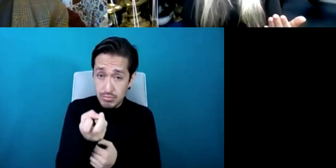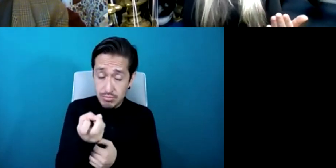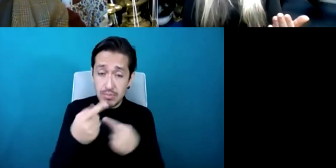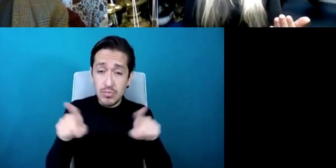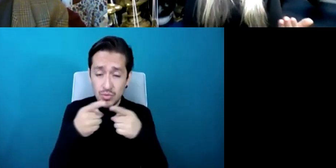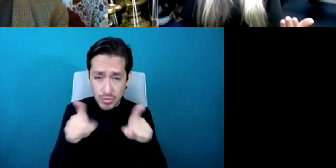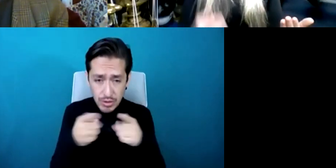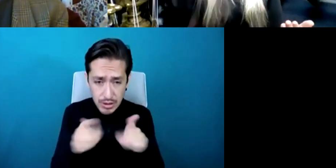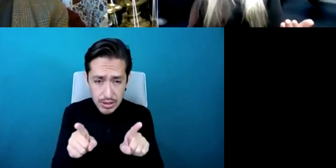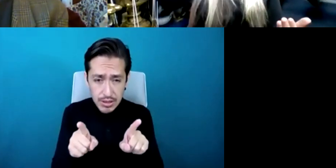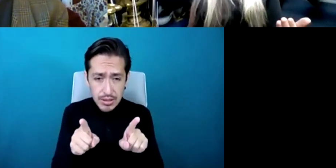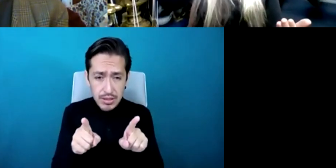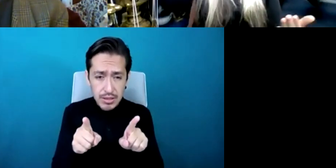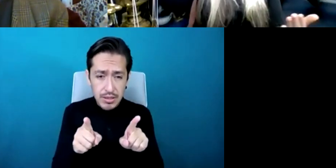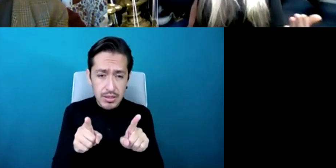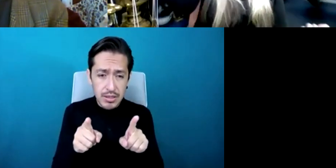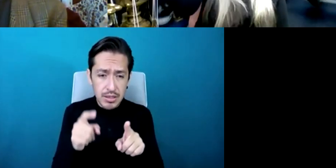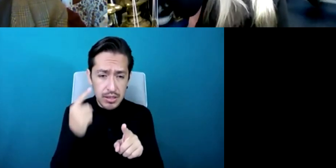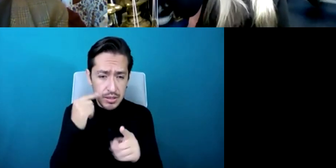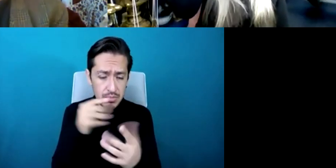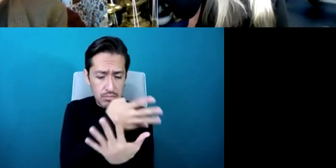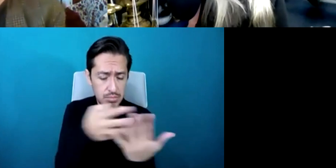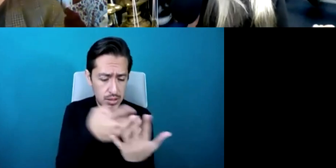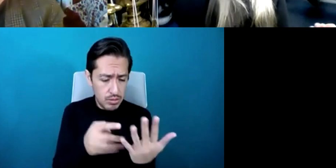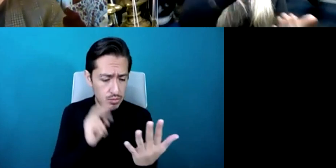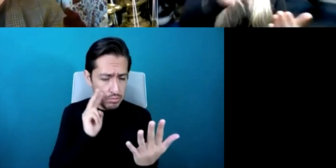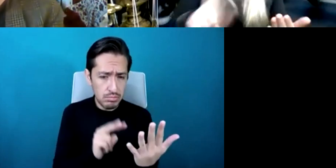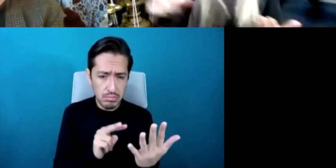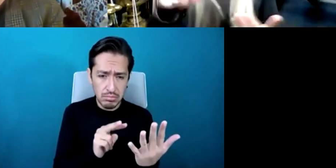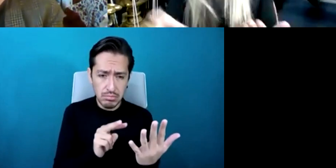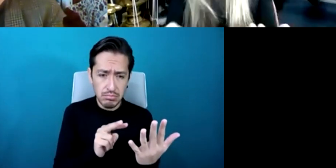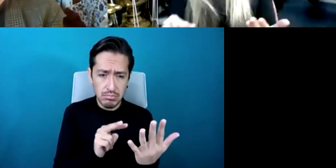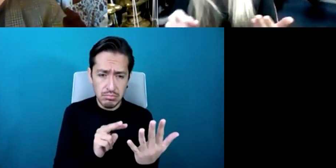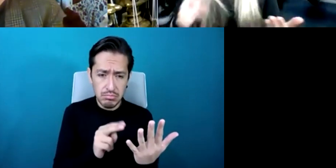you can immediately think to yourself all right so what are all the challenges in this piece or